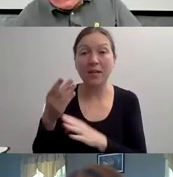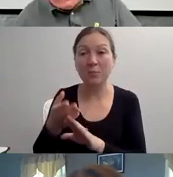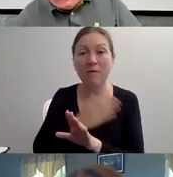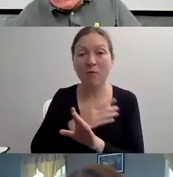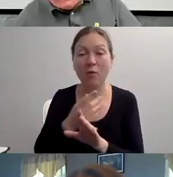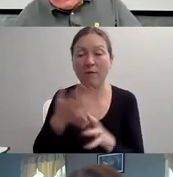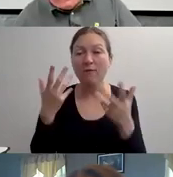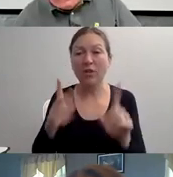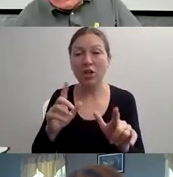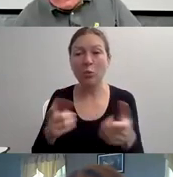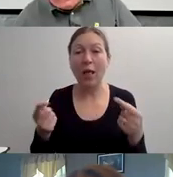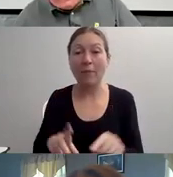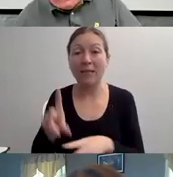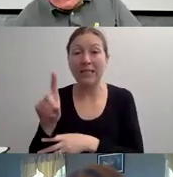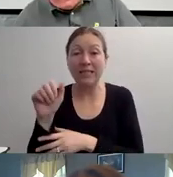GOD.